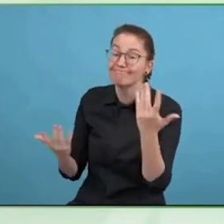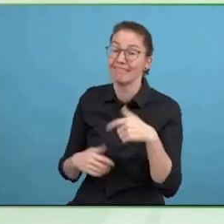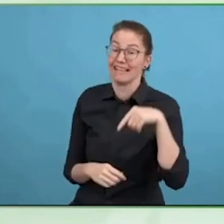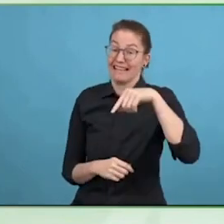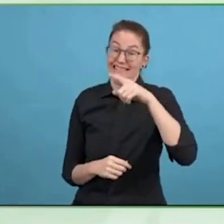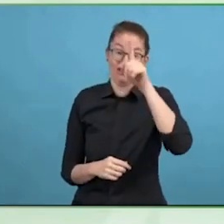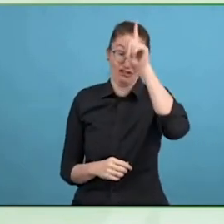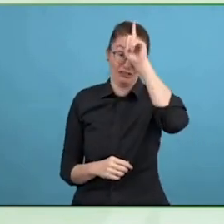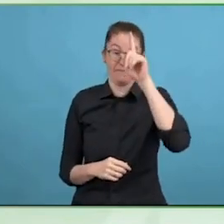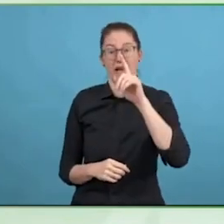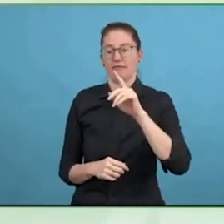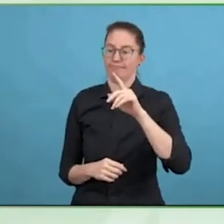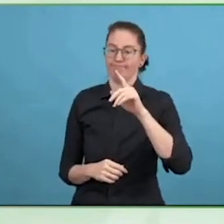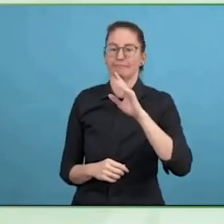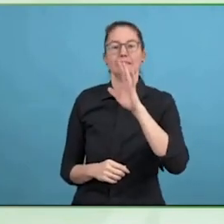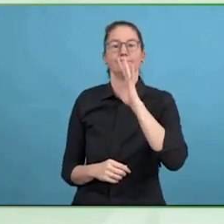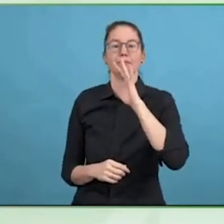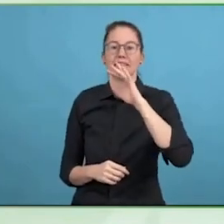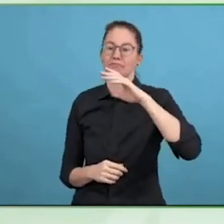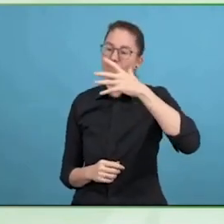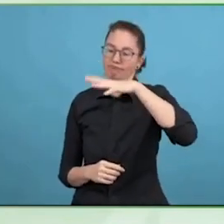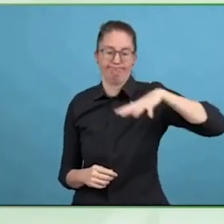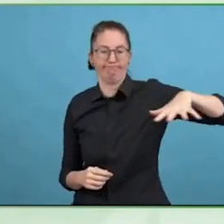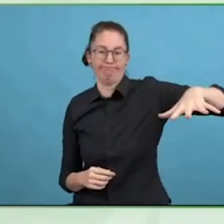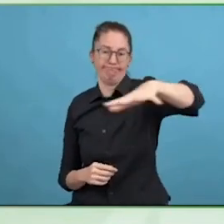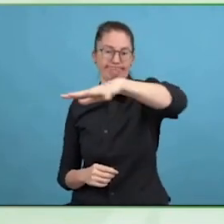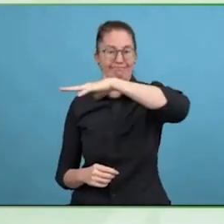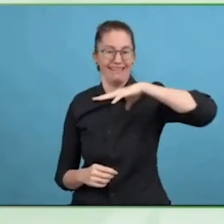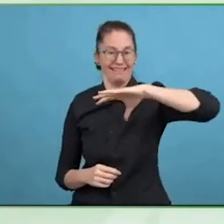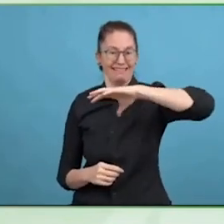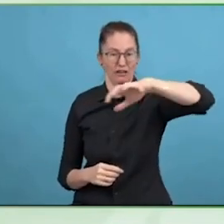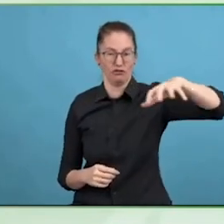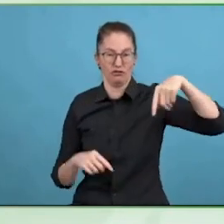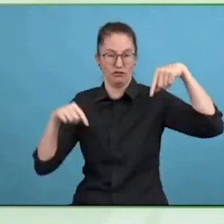in the chapter is T systems which is a daughter company of Deutsche